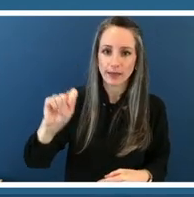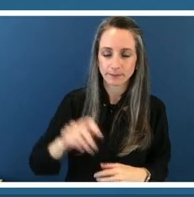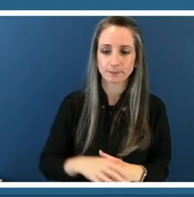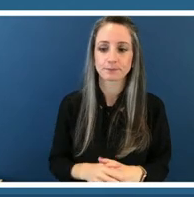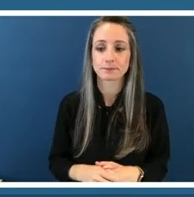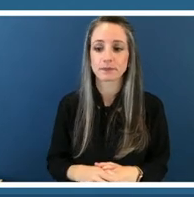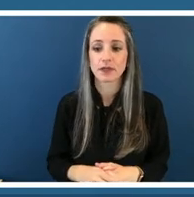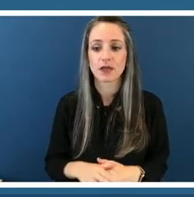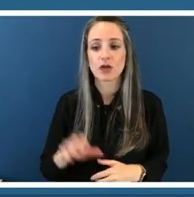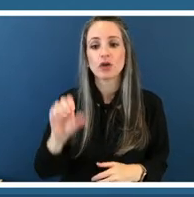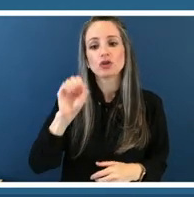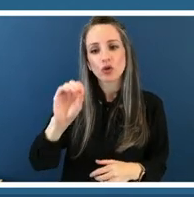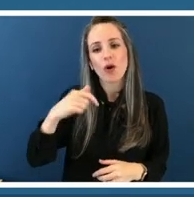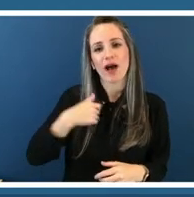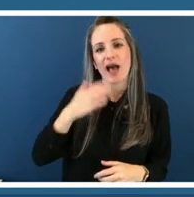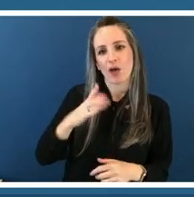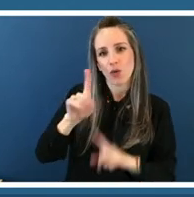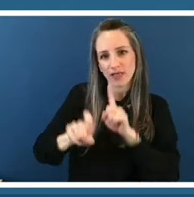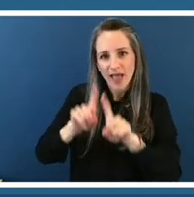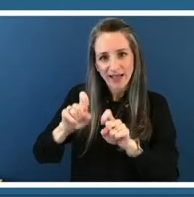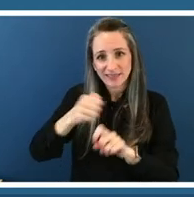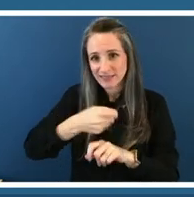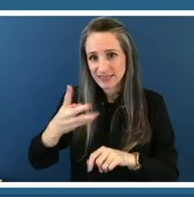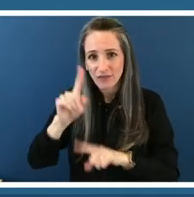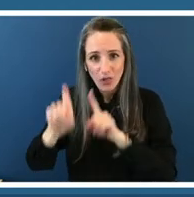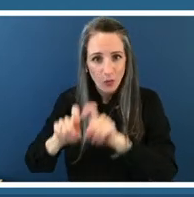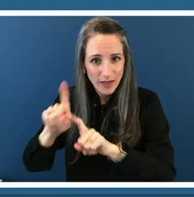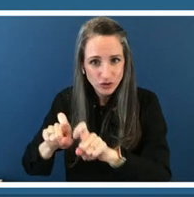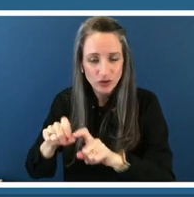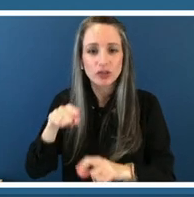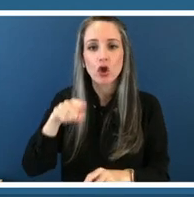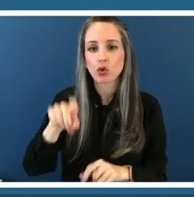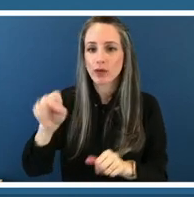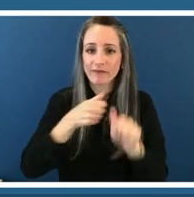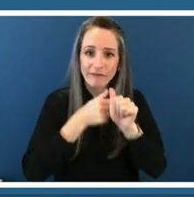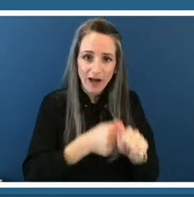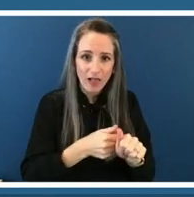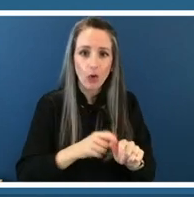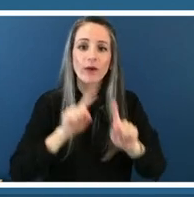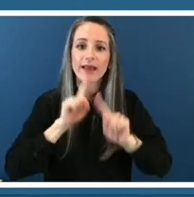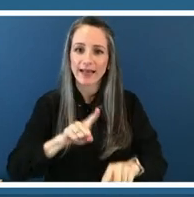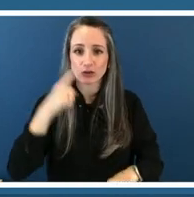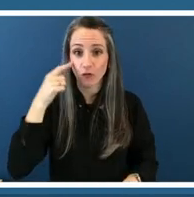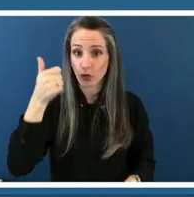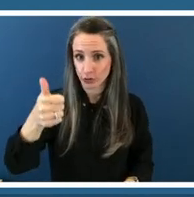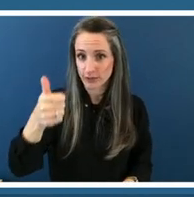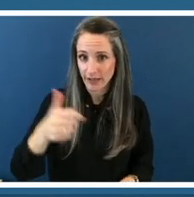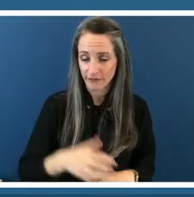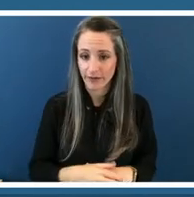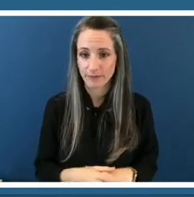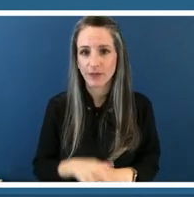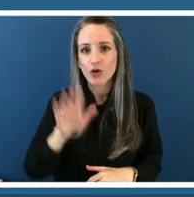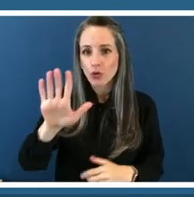would encourage you to follow along or answer them for yourself in